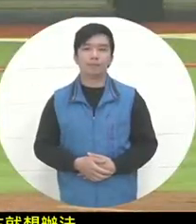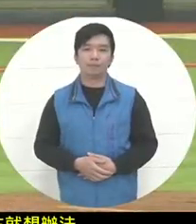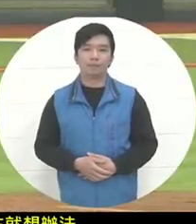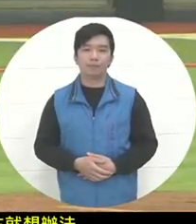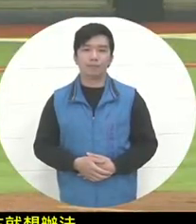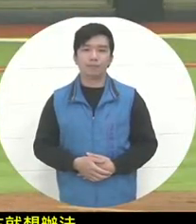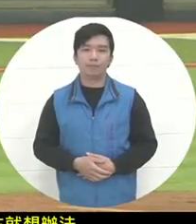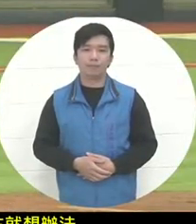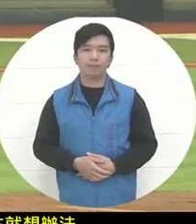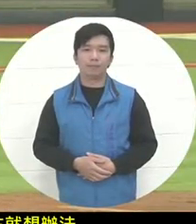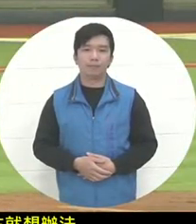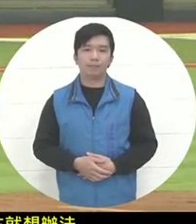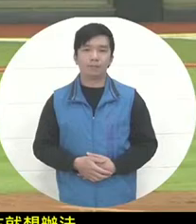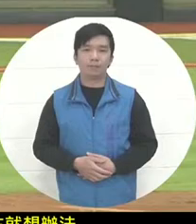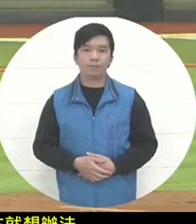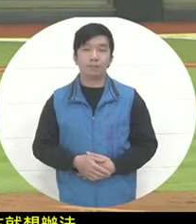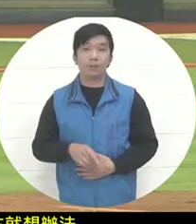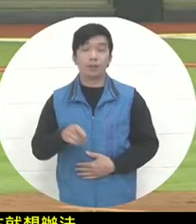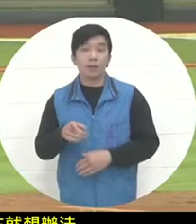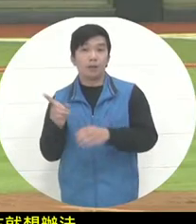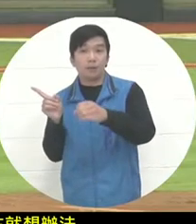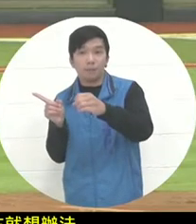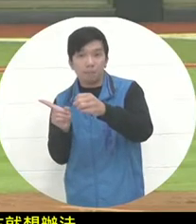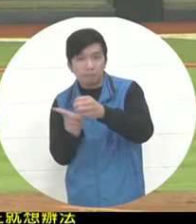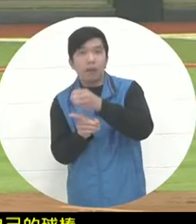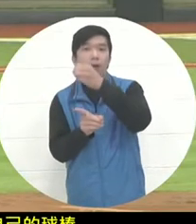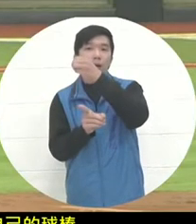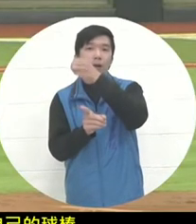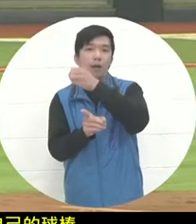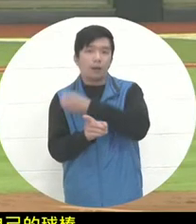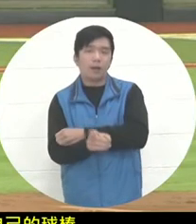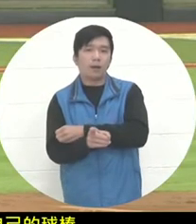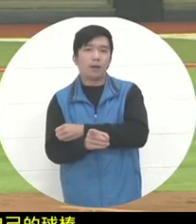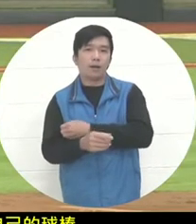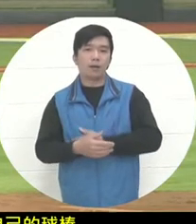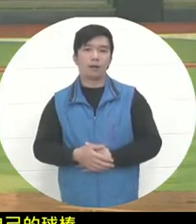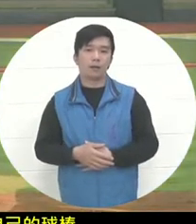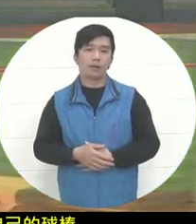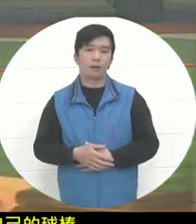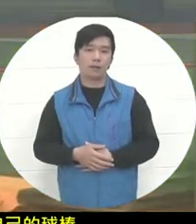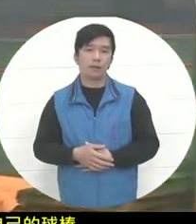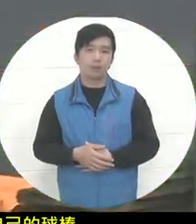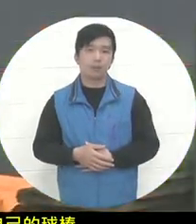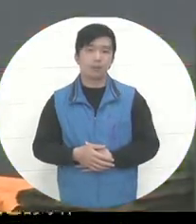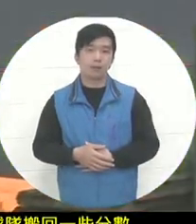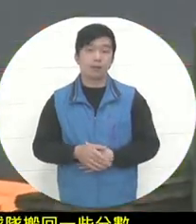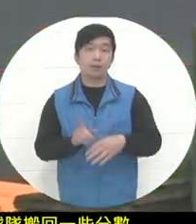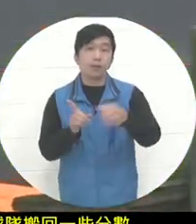Wow, this ball had a way of wiping the baseball, but it hit the bat.